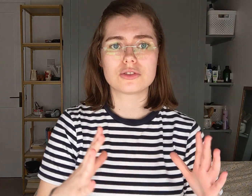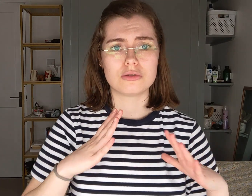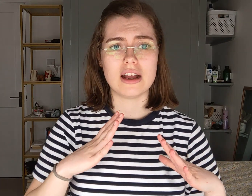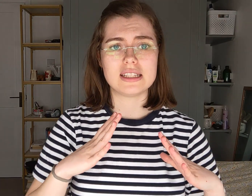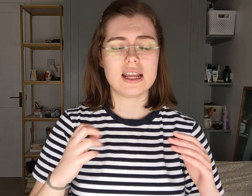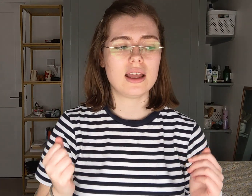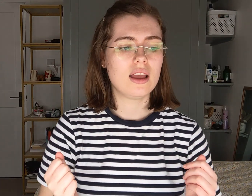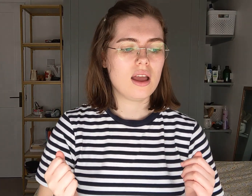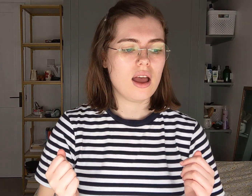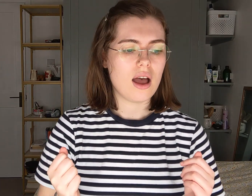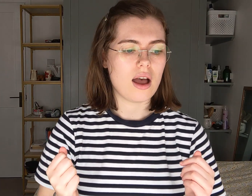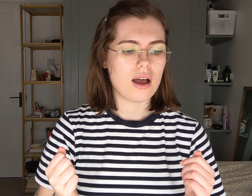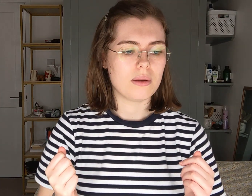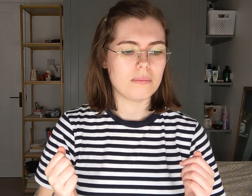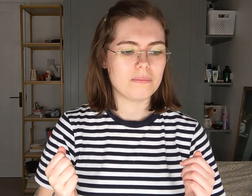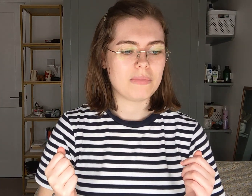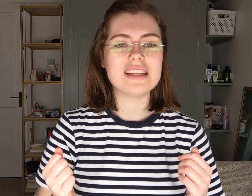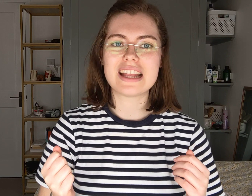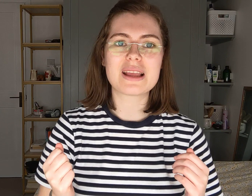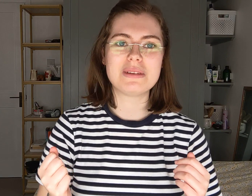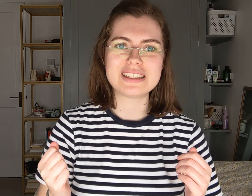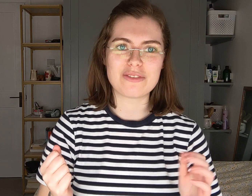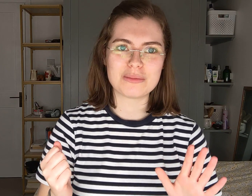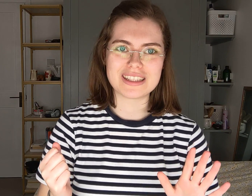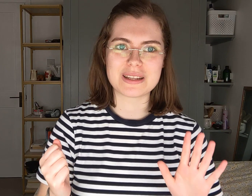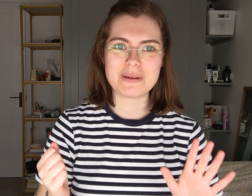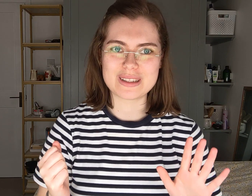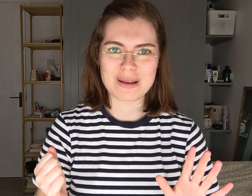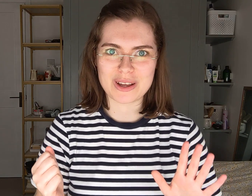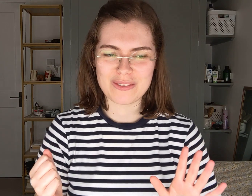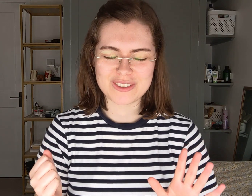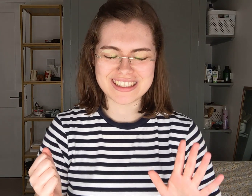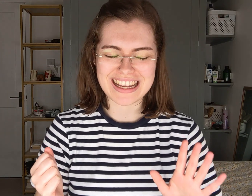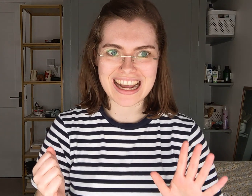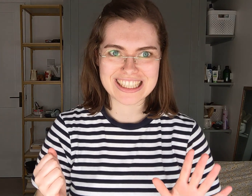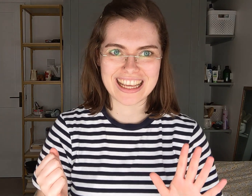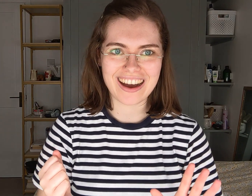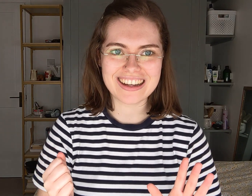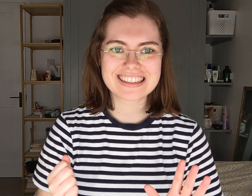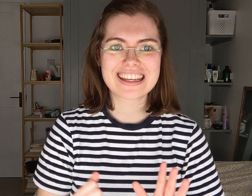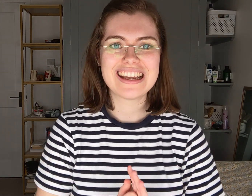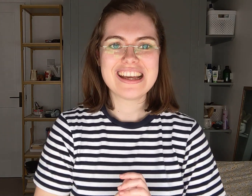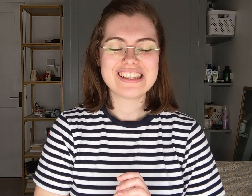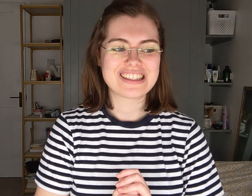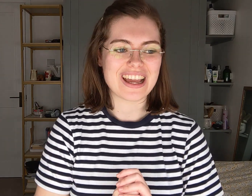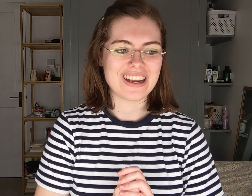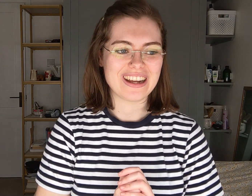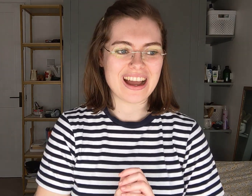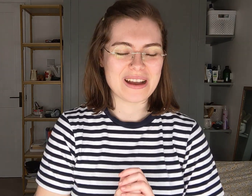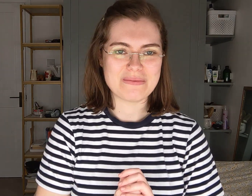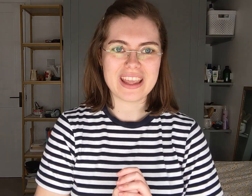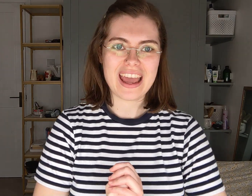already, but it's taken me several months to build up the confidence to actually ask. So yeah, in case you